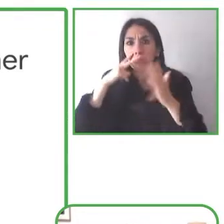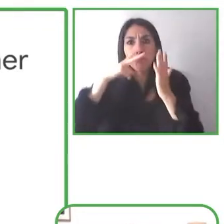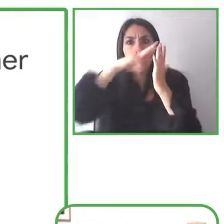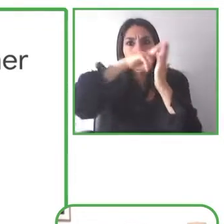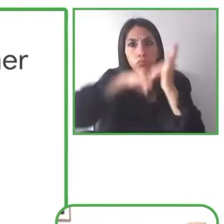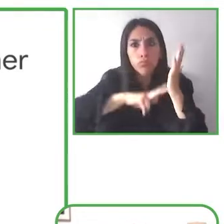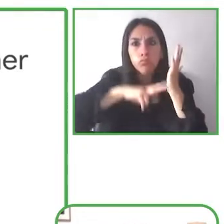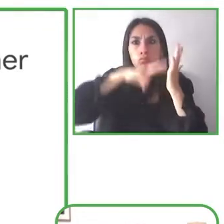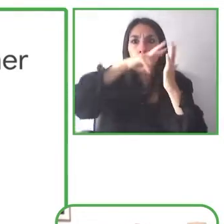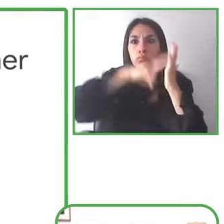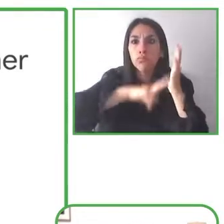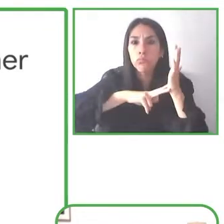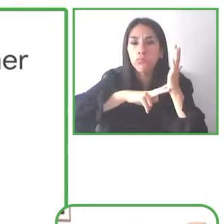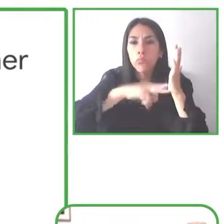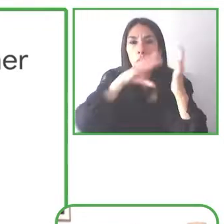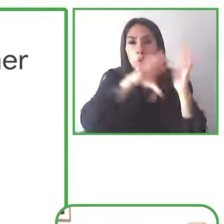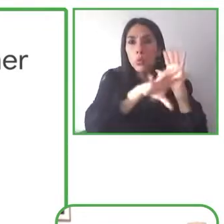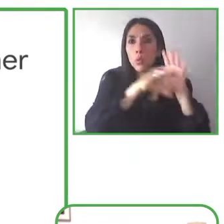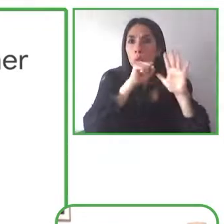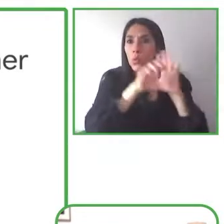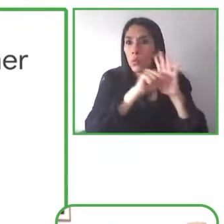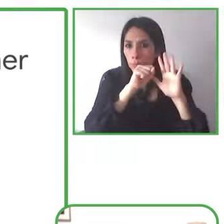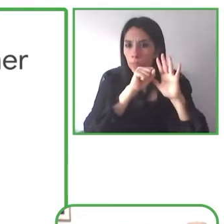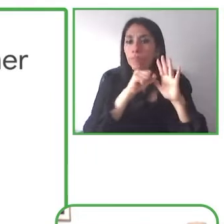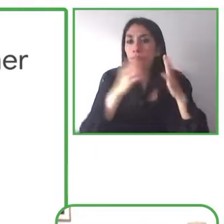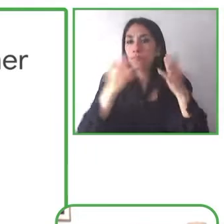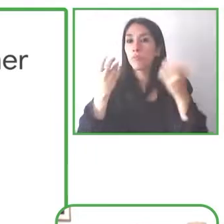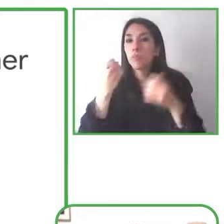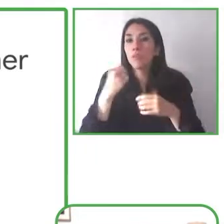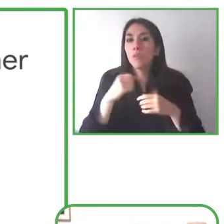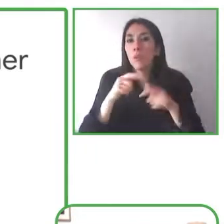so for example if it detects that there's poor contrast on